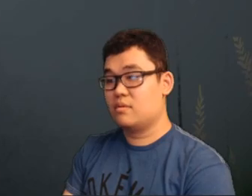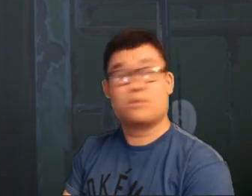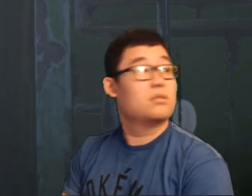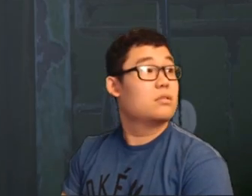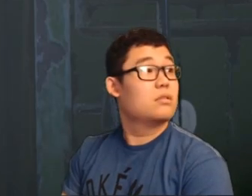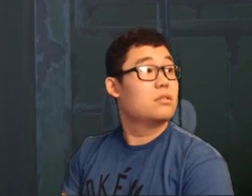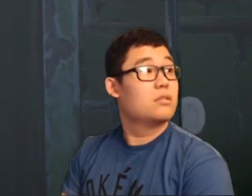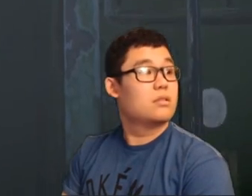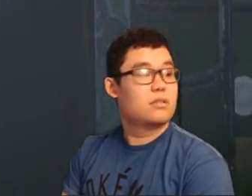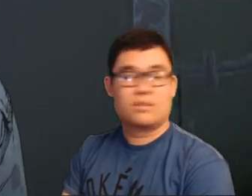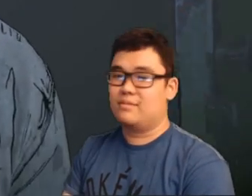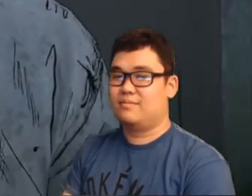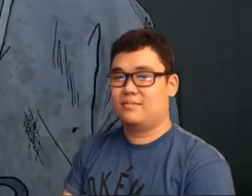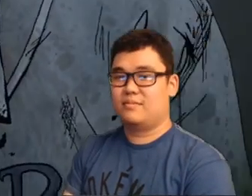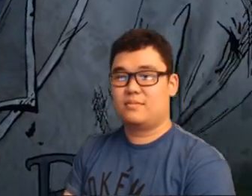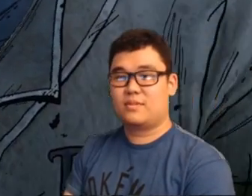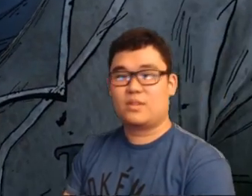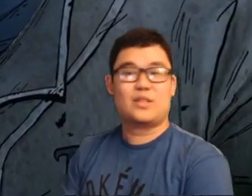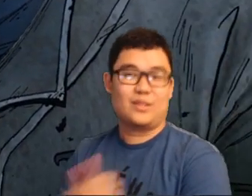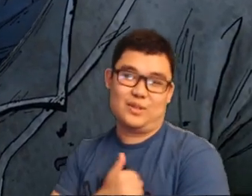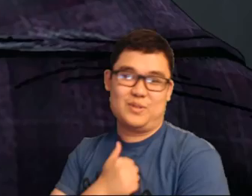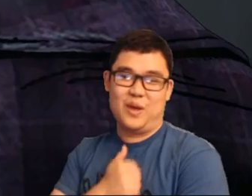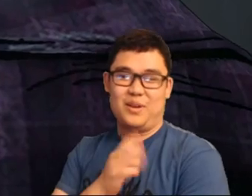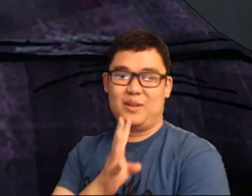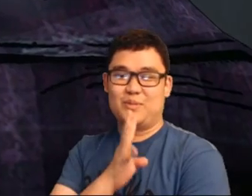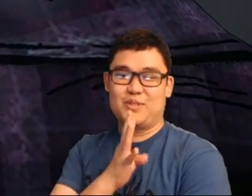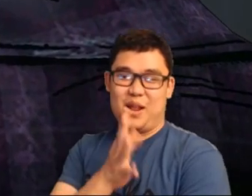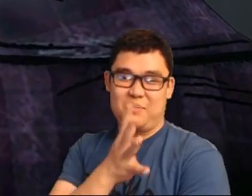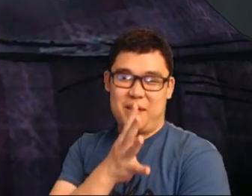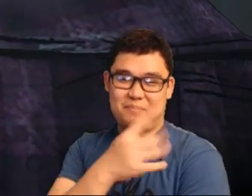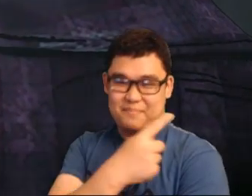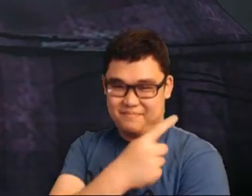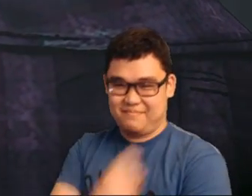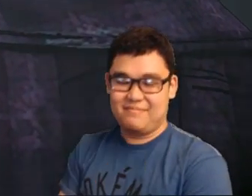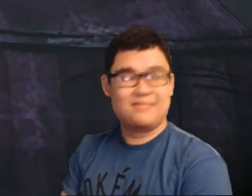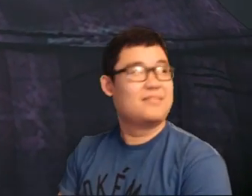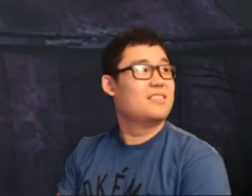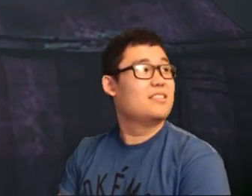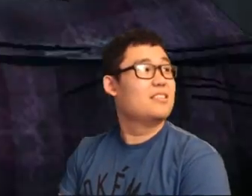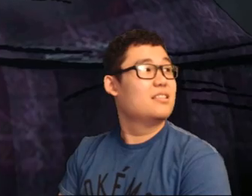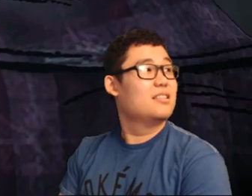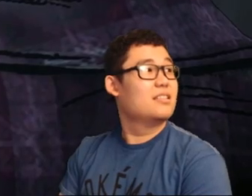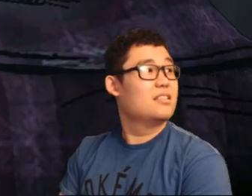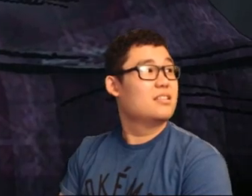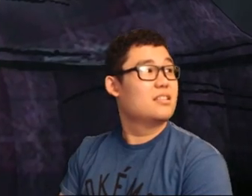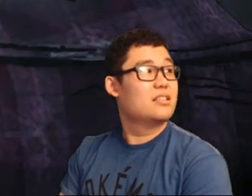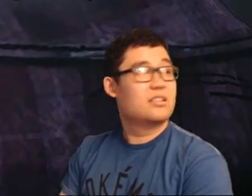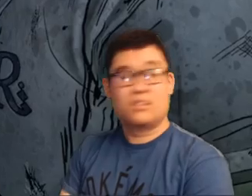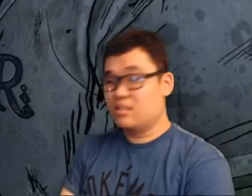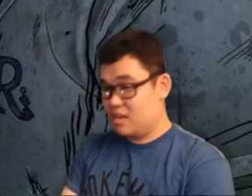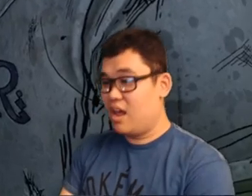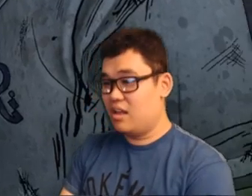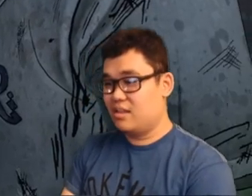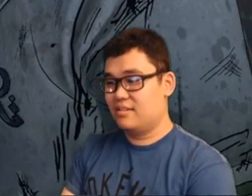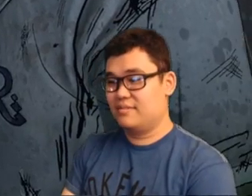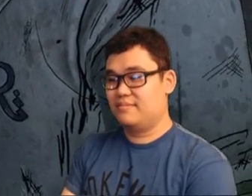(Mom asked what I am doing again) Sorry again. I talk to my mom again. (Mom asked me if I want to eat a Chinese food 🍙🍙🍙 on tomorrow for dinner)